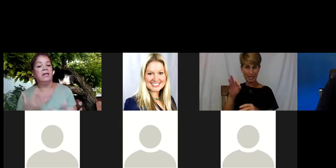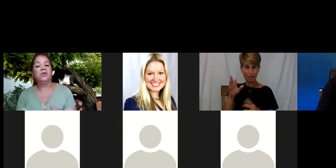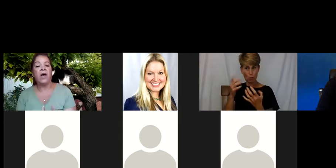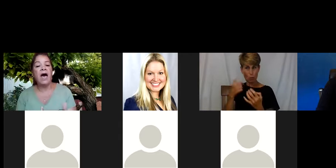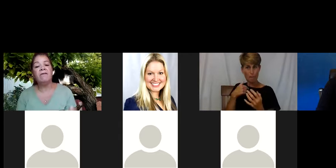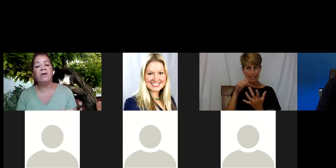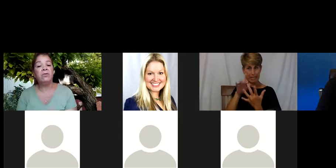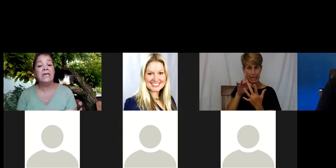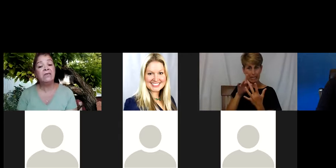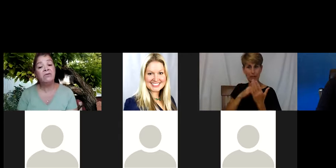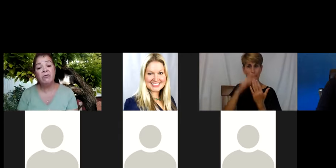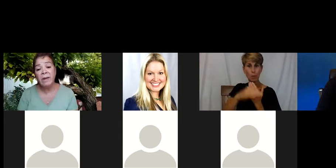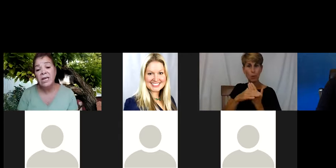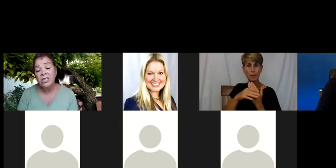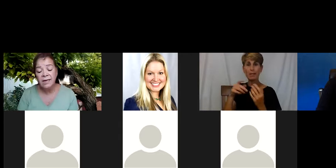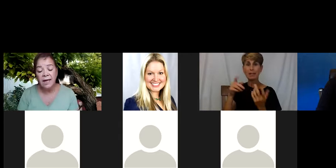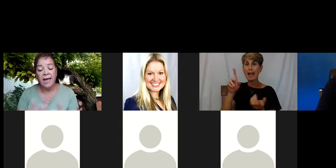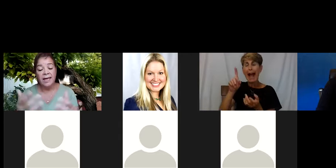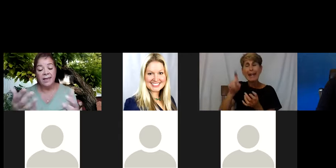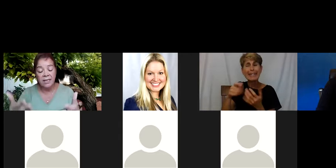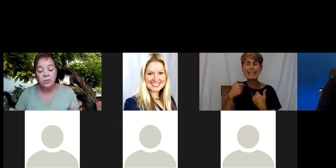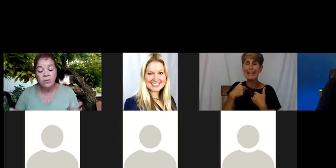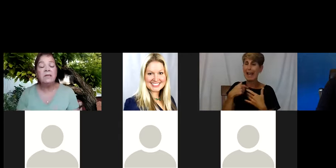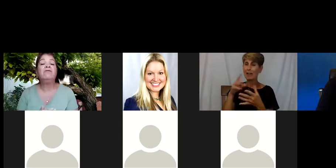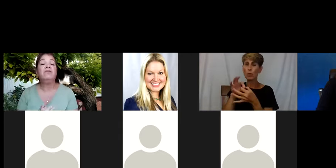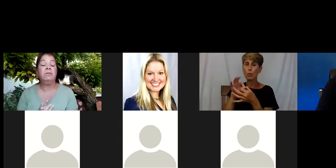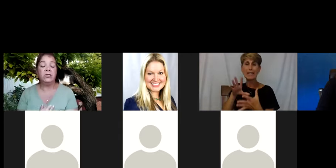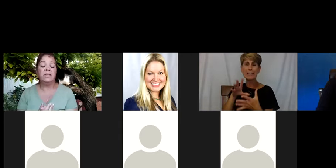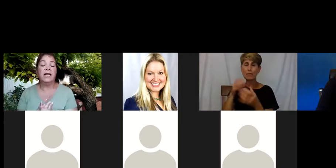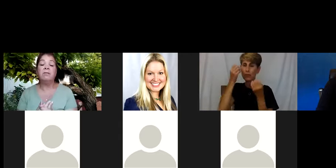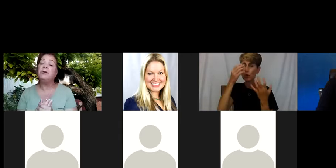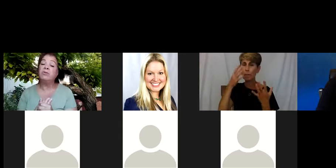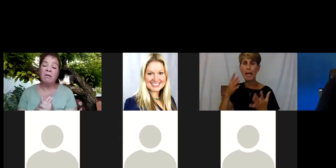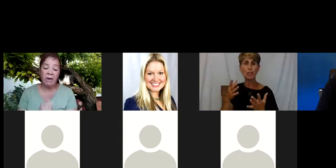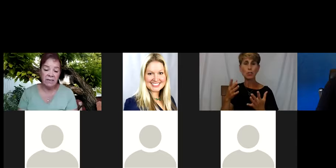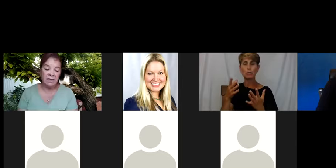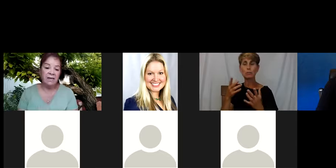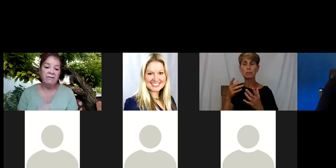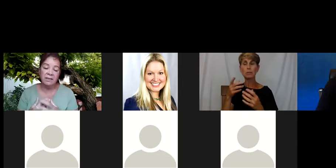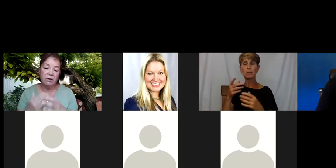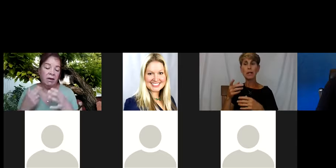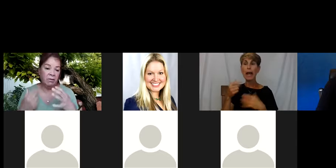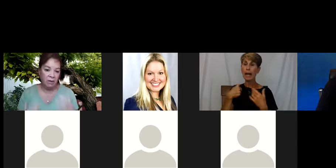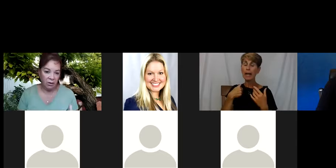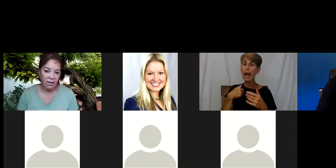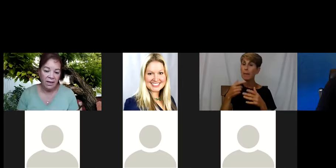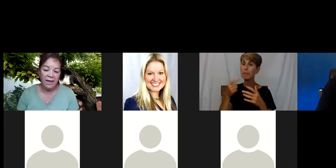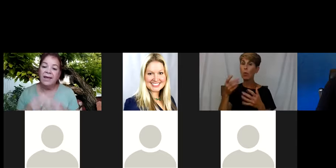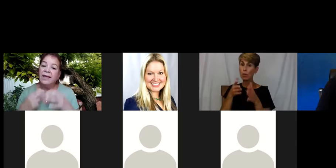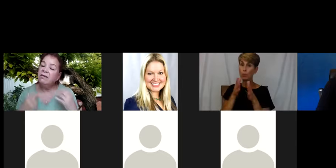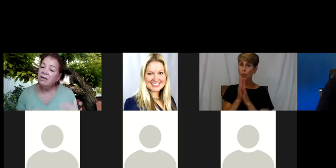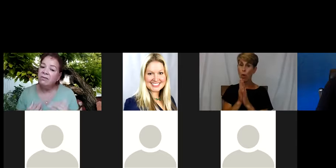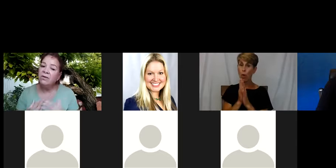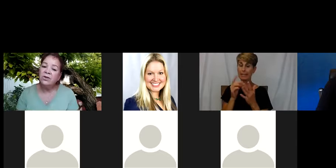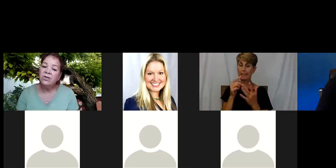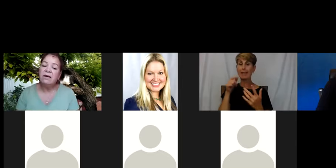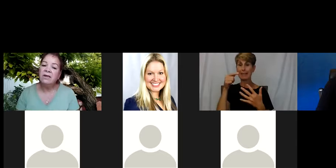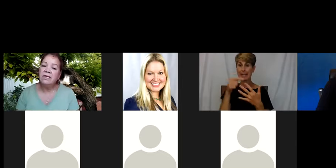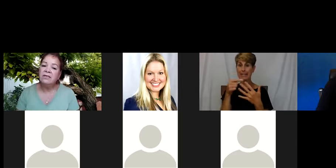I need to have a release of information. And this will be the information that I'll be requesting if that's okay with you. Even if you don't use that release